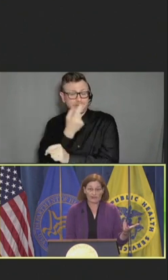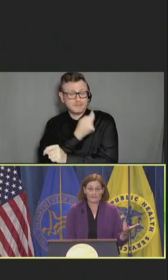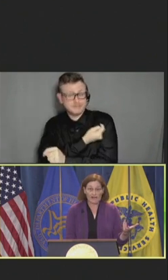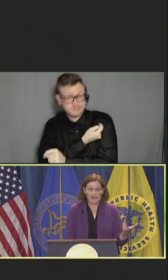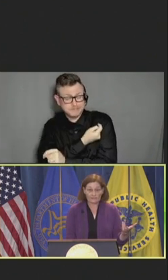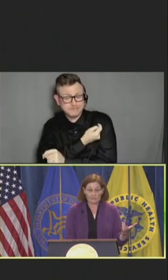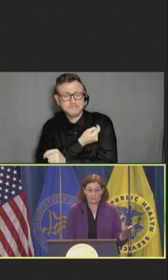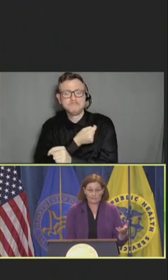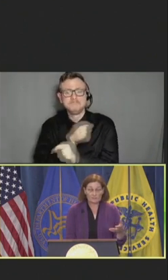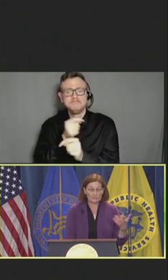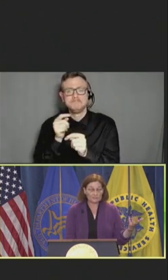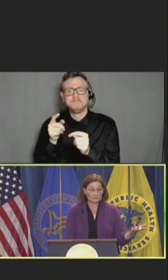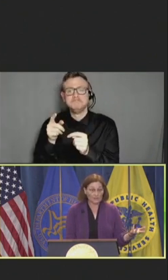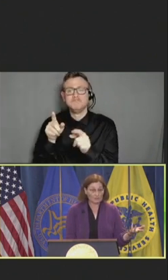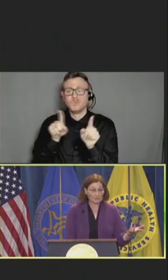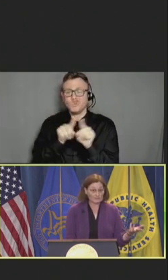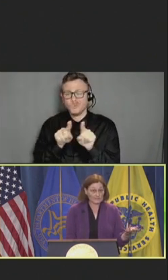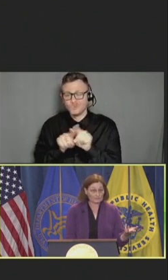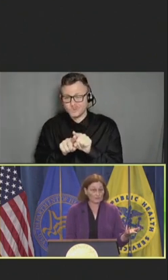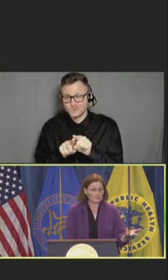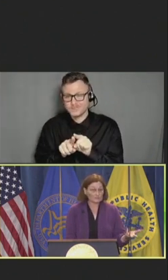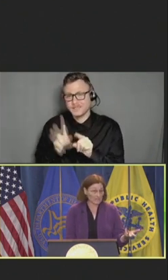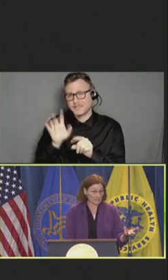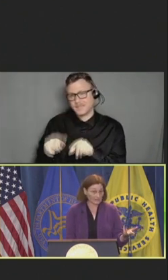the option to impose cost sharing.